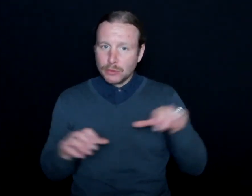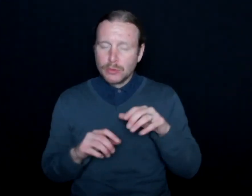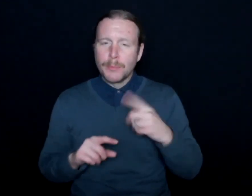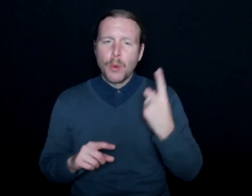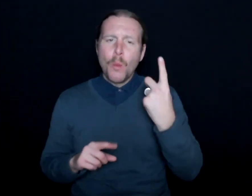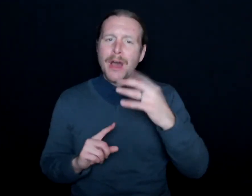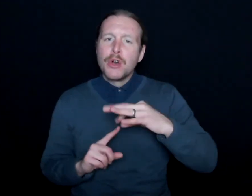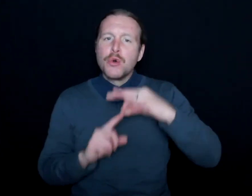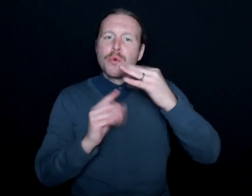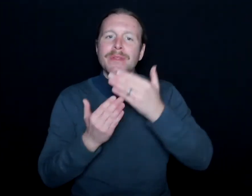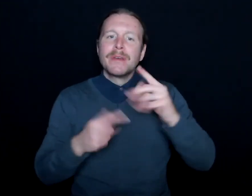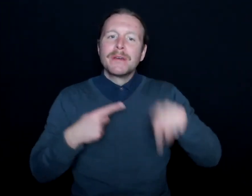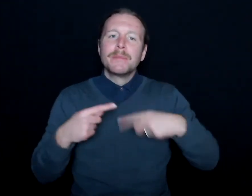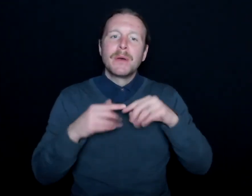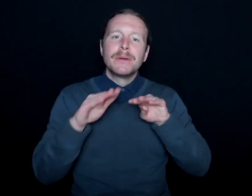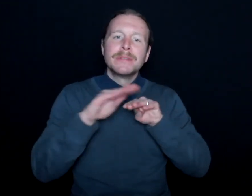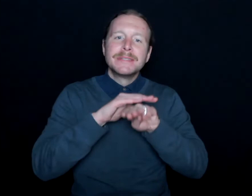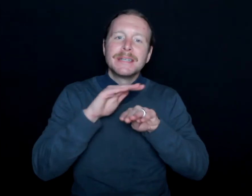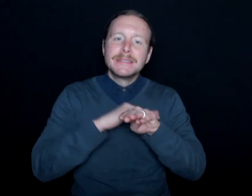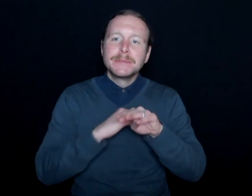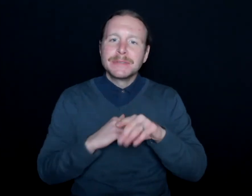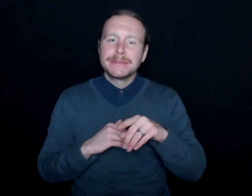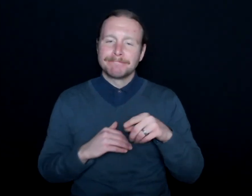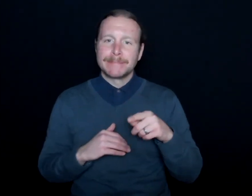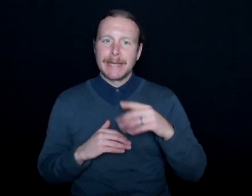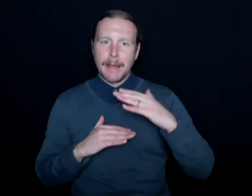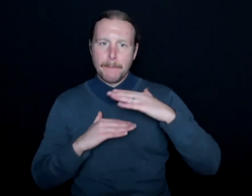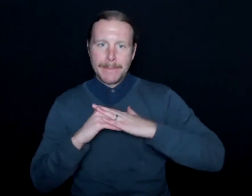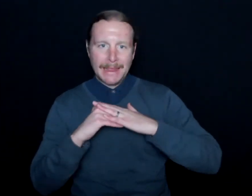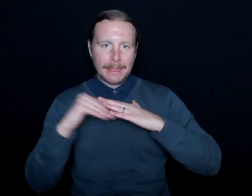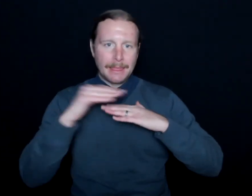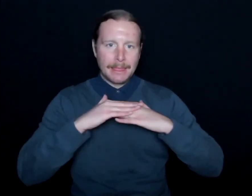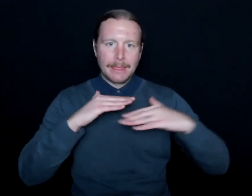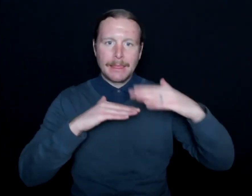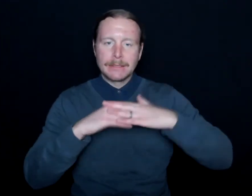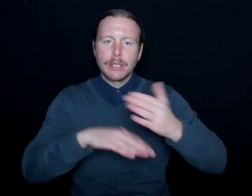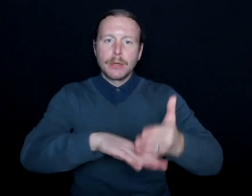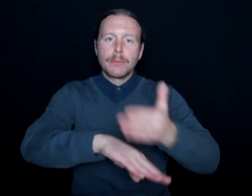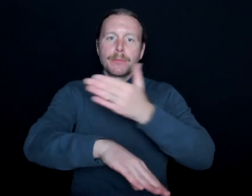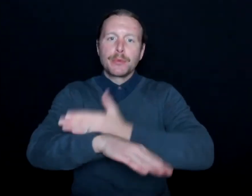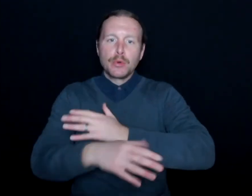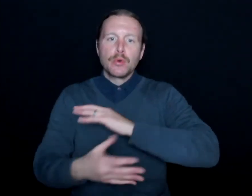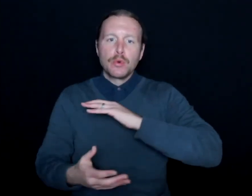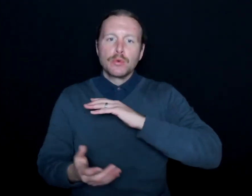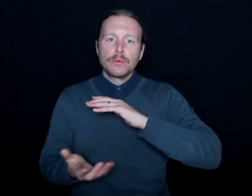is that it builds and improves over time. So your work, even though it started out